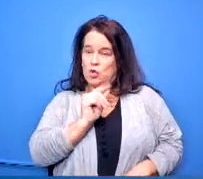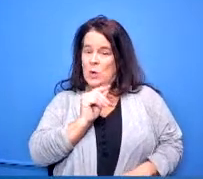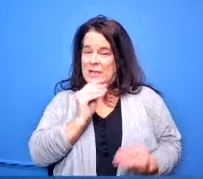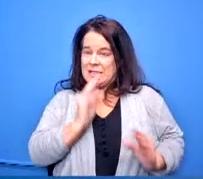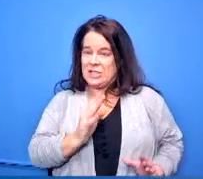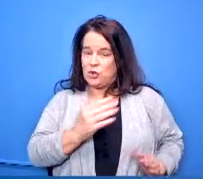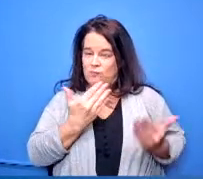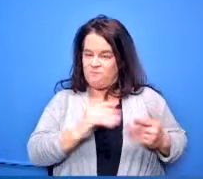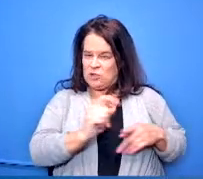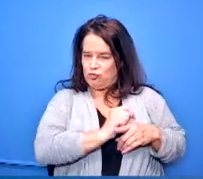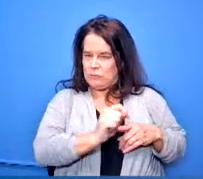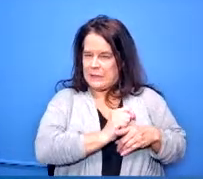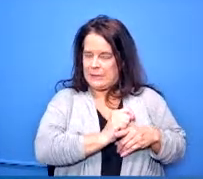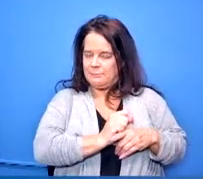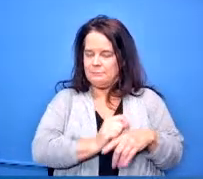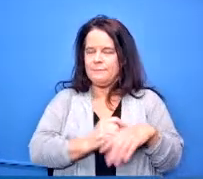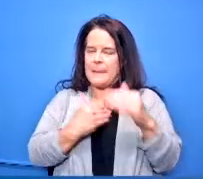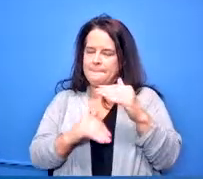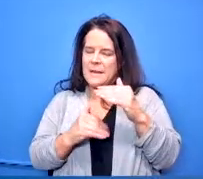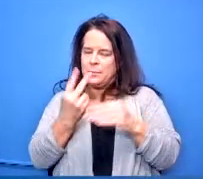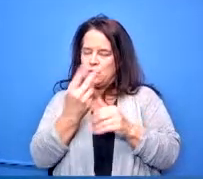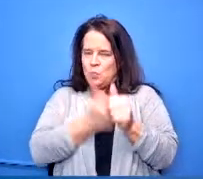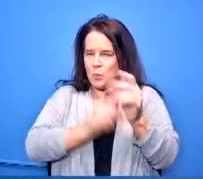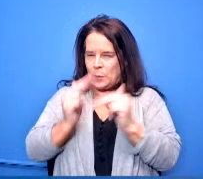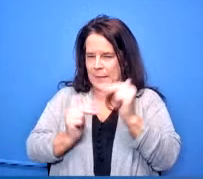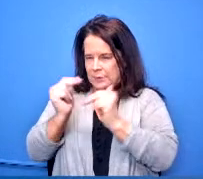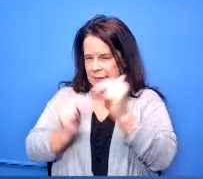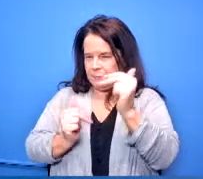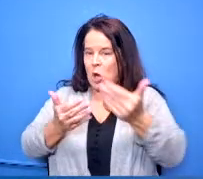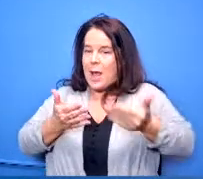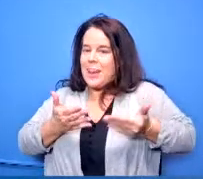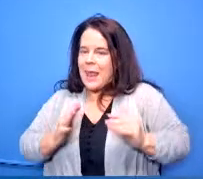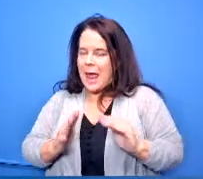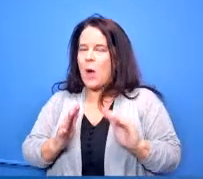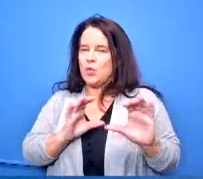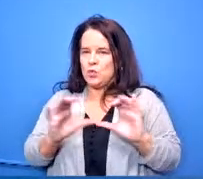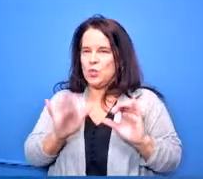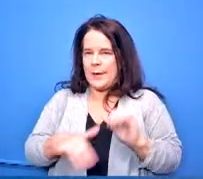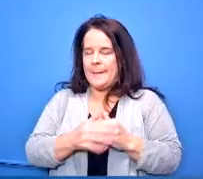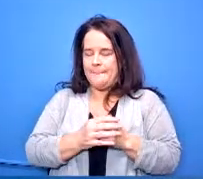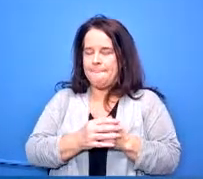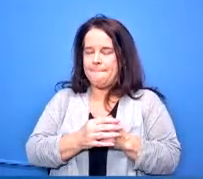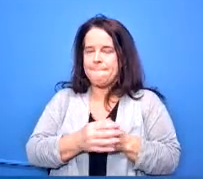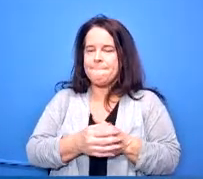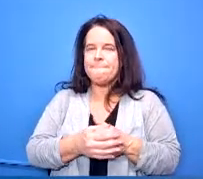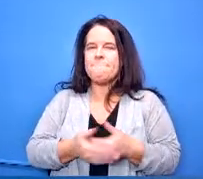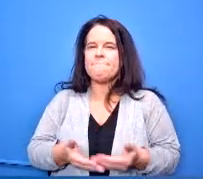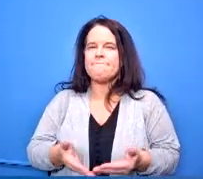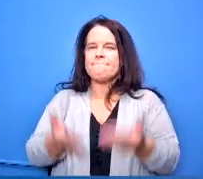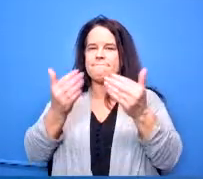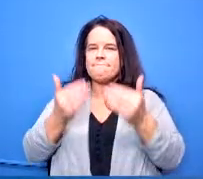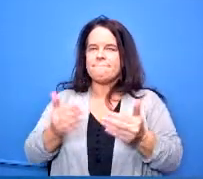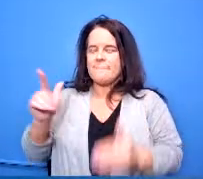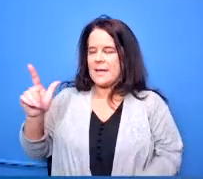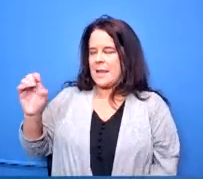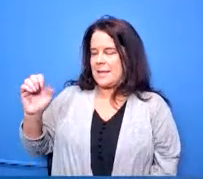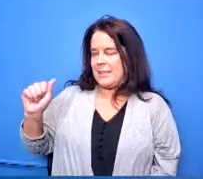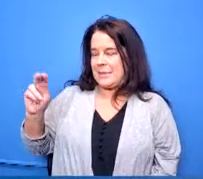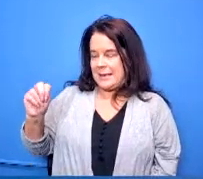building who are allowed to give that credential to kids and then we have the lean six sigma yellow